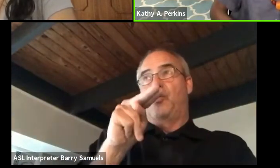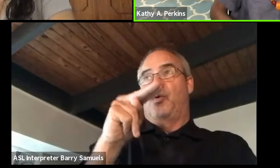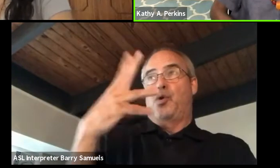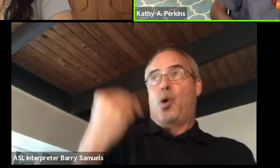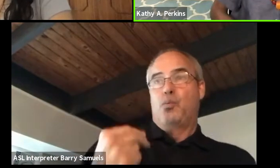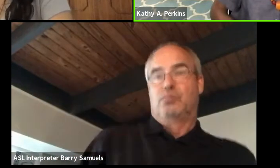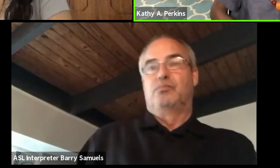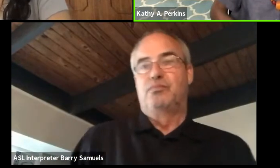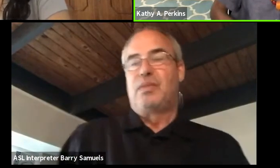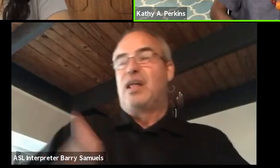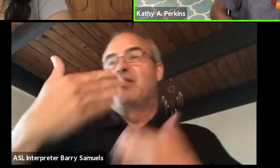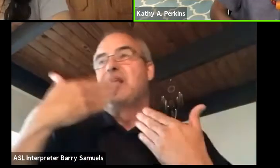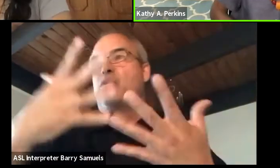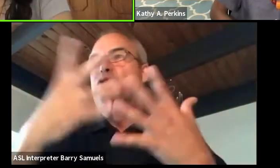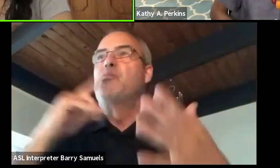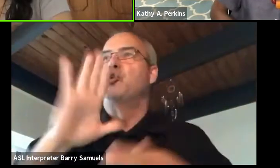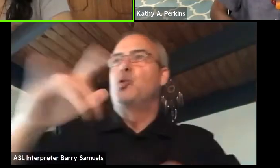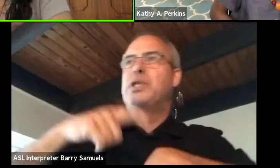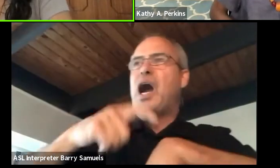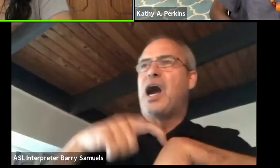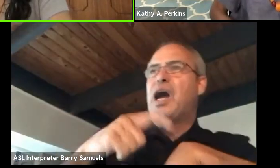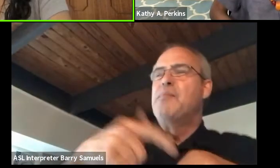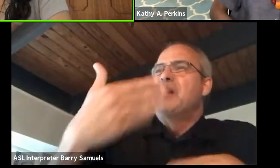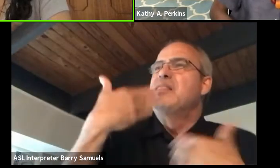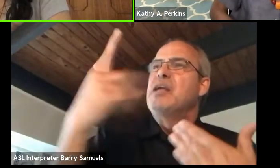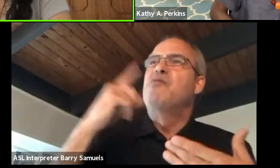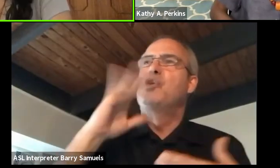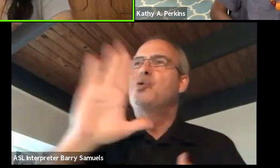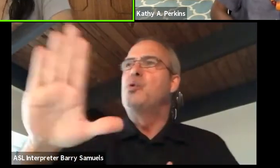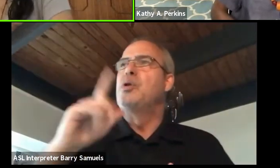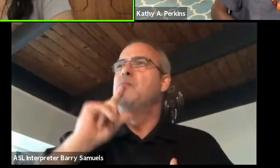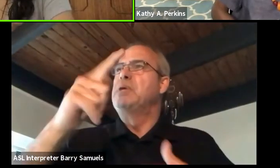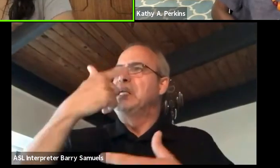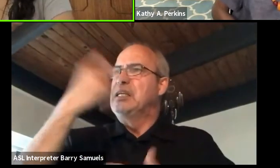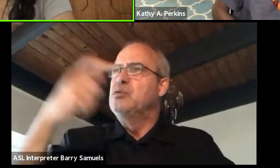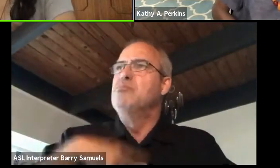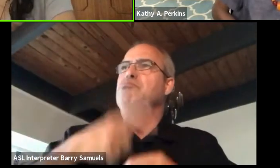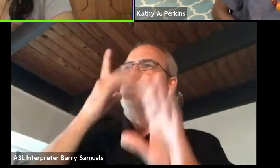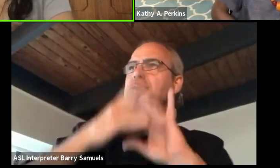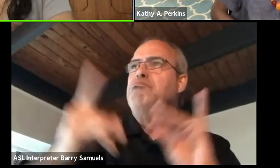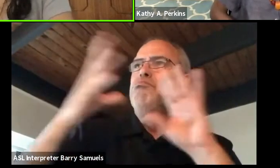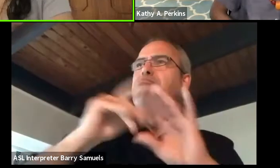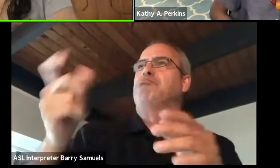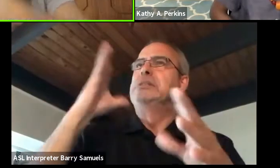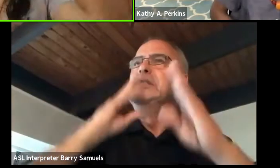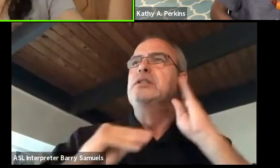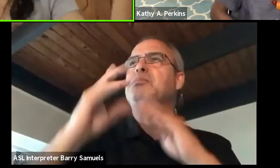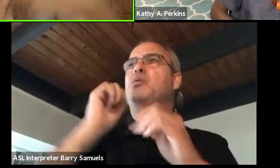Thank you so much for your time. Thank you so much for your insights and sharing your experiences with us and talking to us about